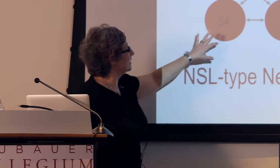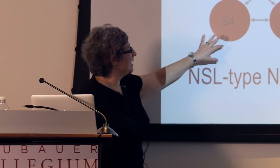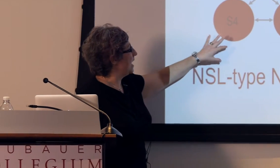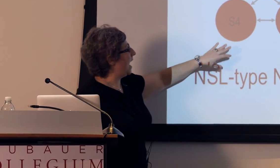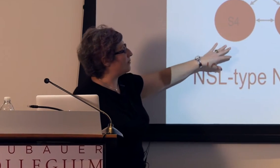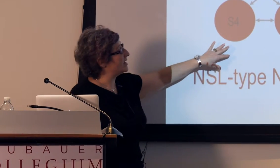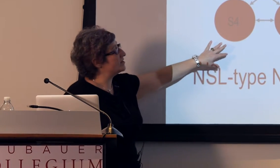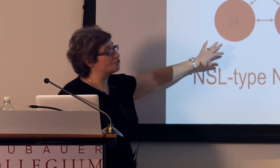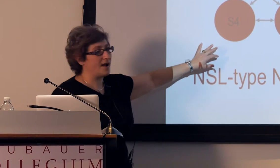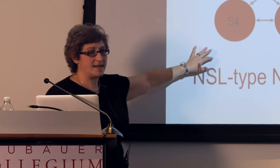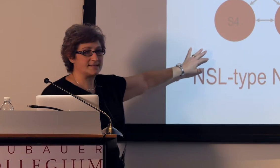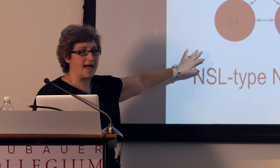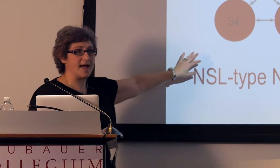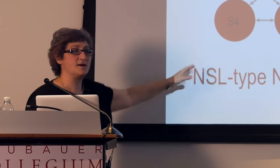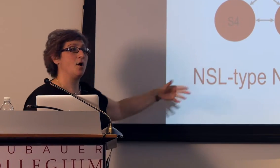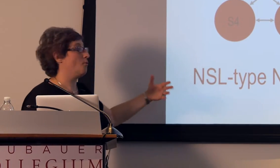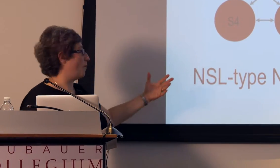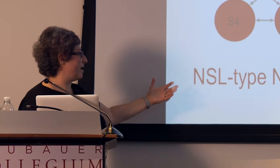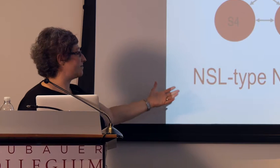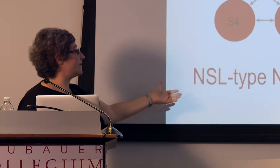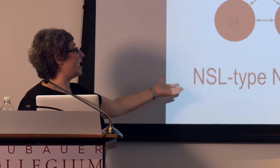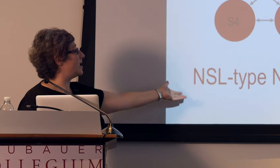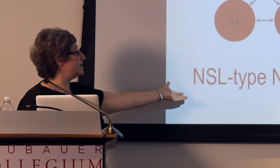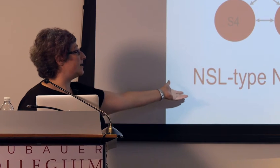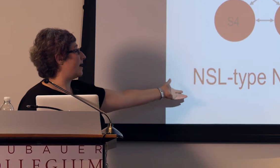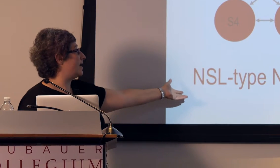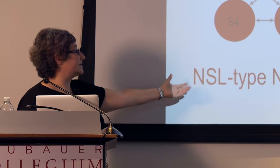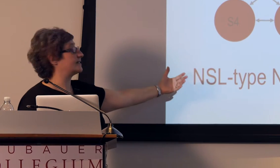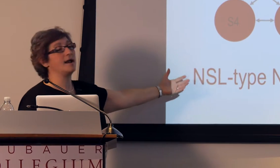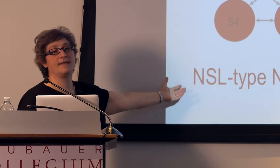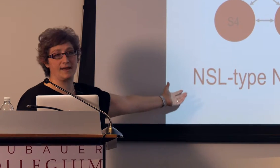I want to contrast that with a sign language type network.